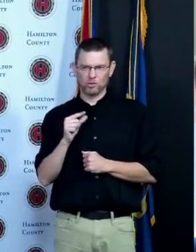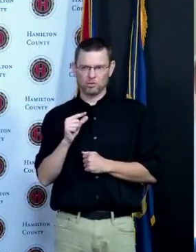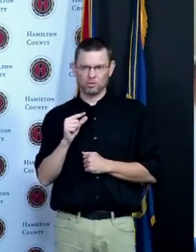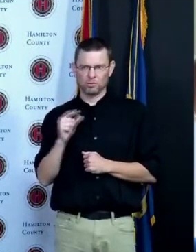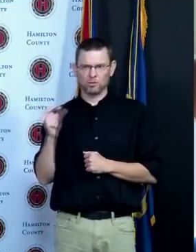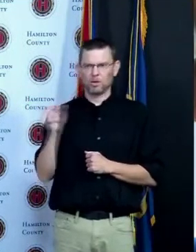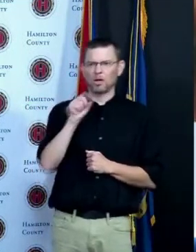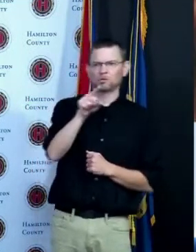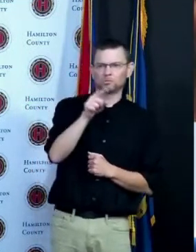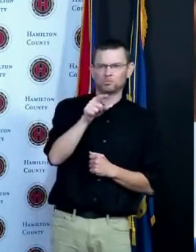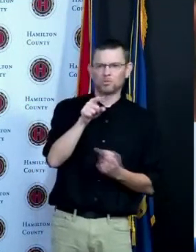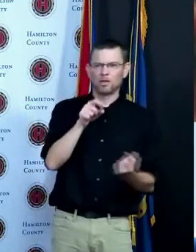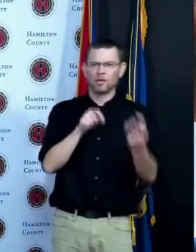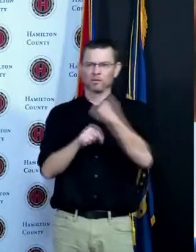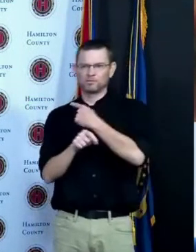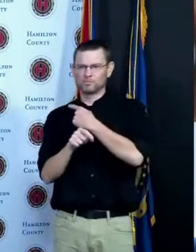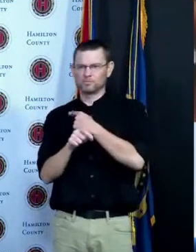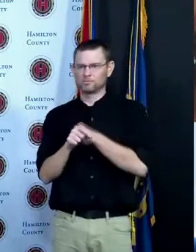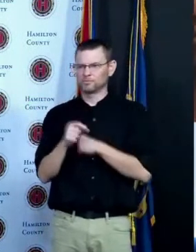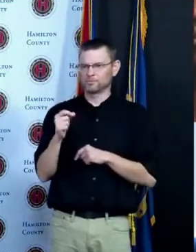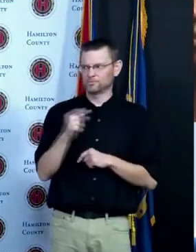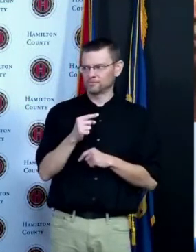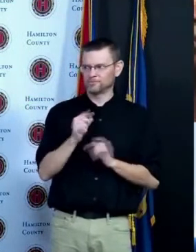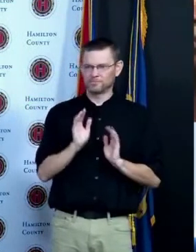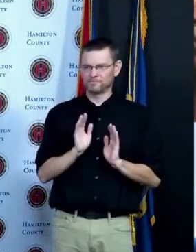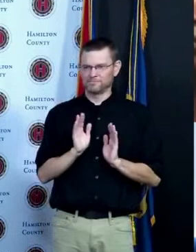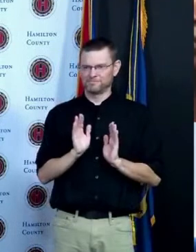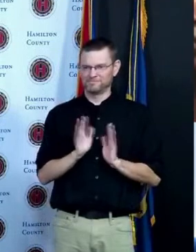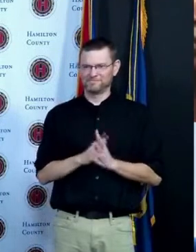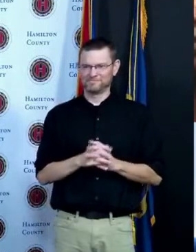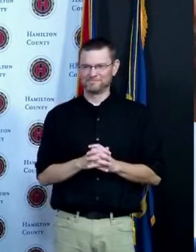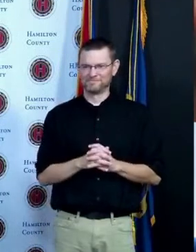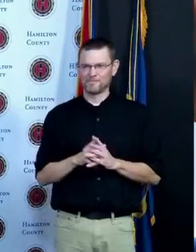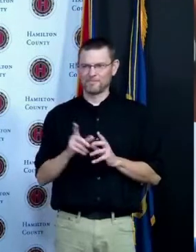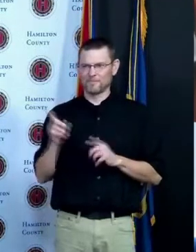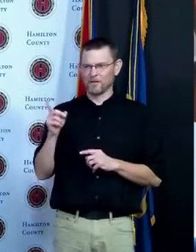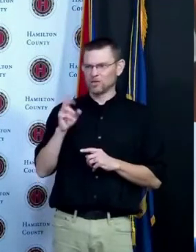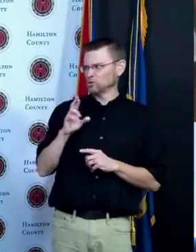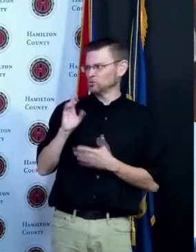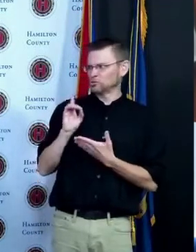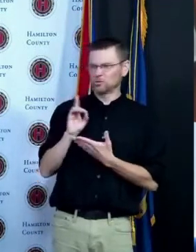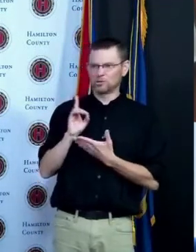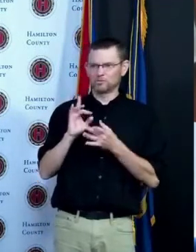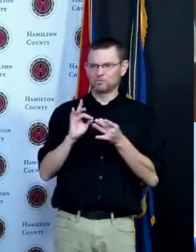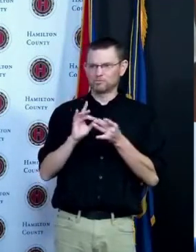hey well so I just asked Greg a question as well so we do have a demographic that's over 80 right